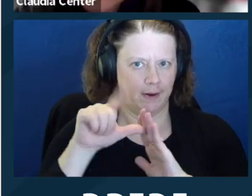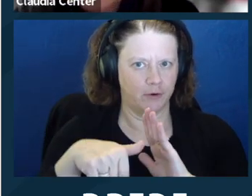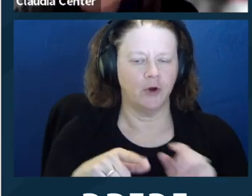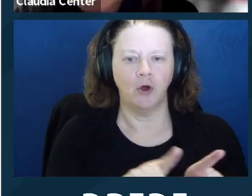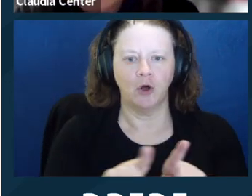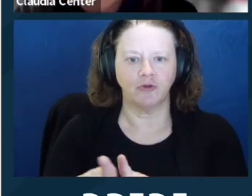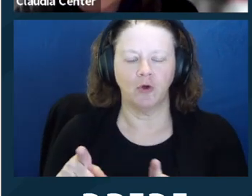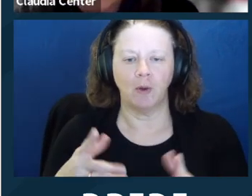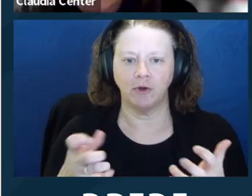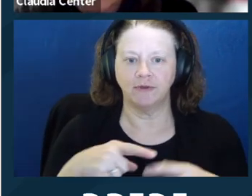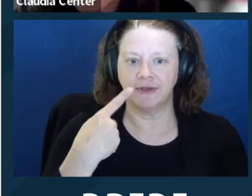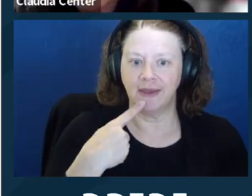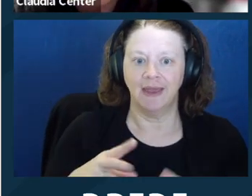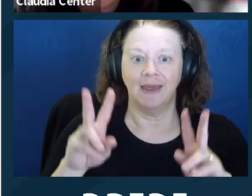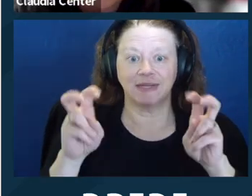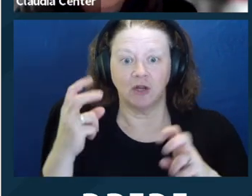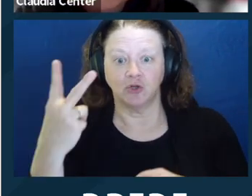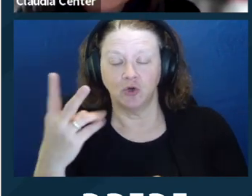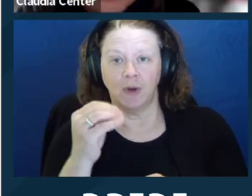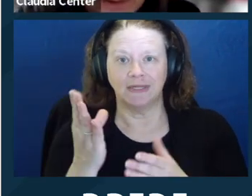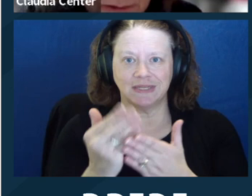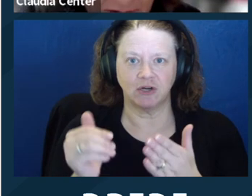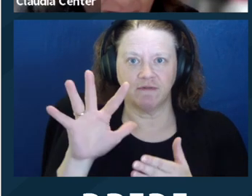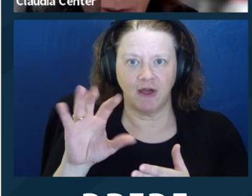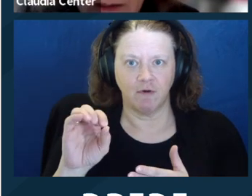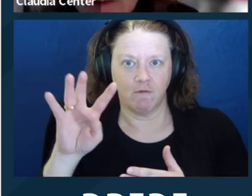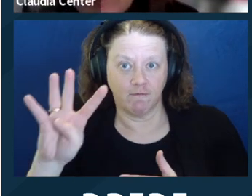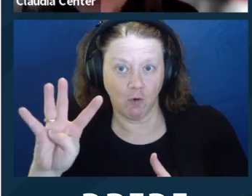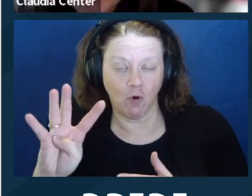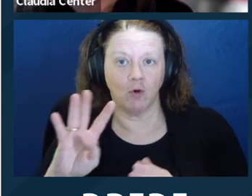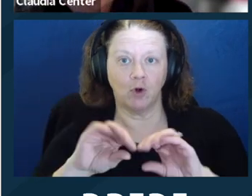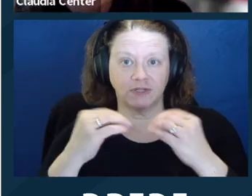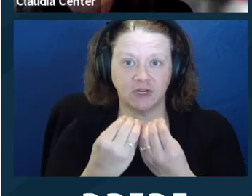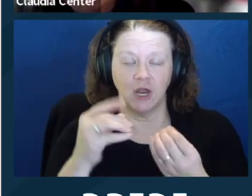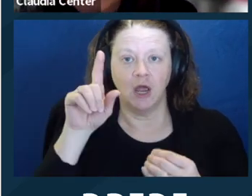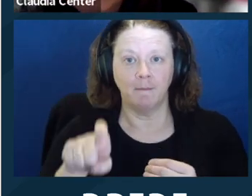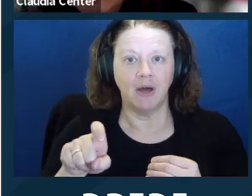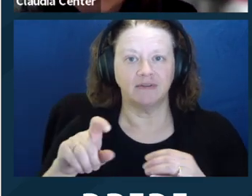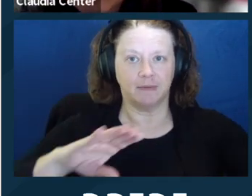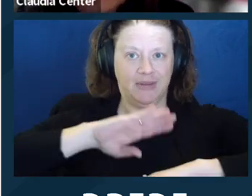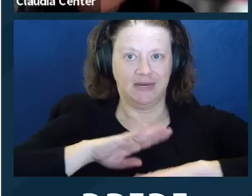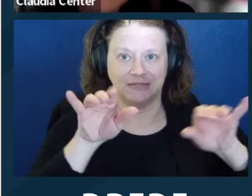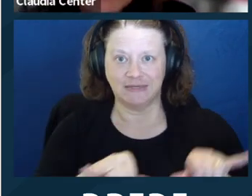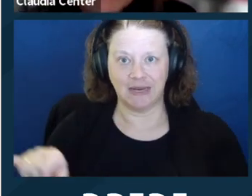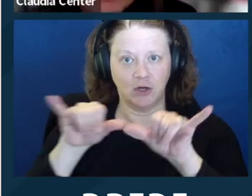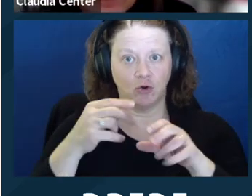which means that your entire program must be accessible to and usable by people with